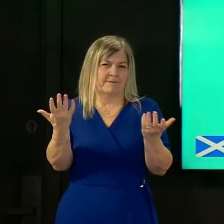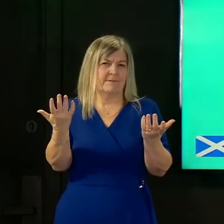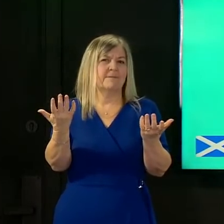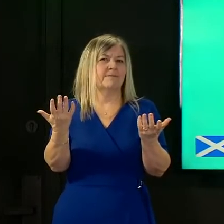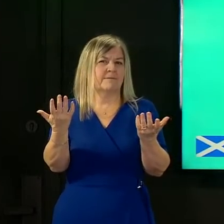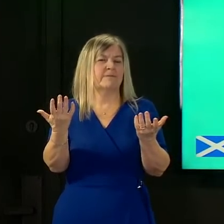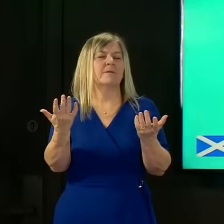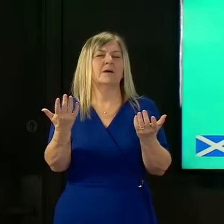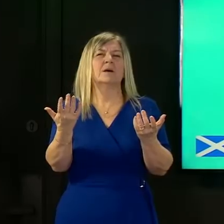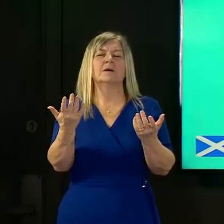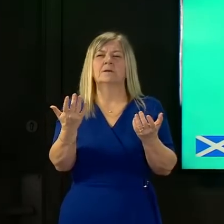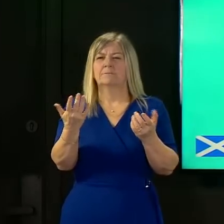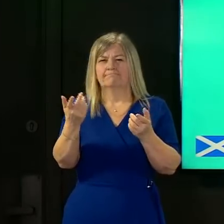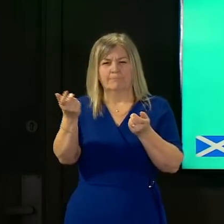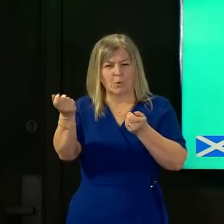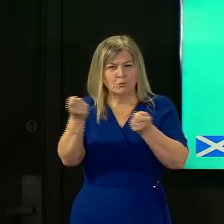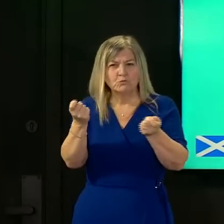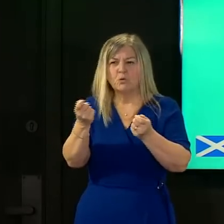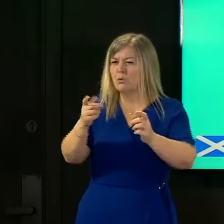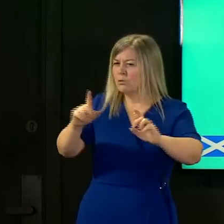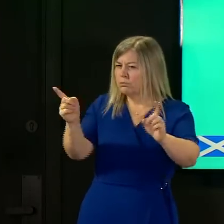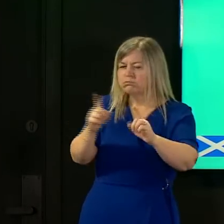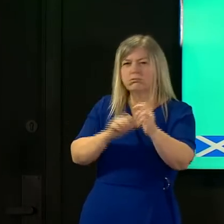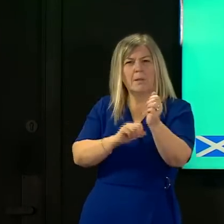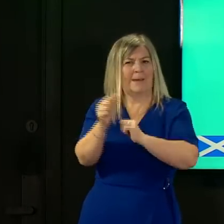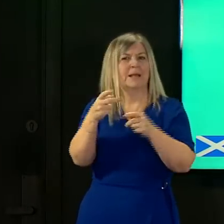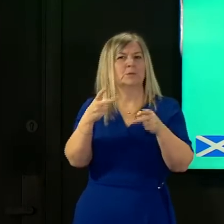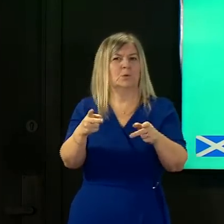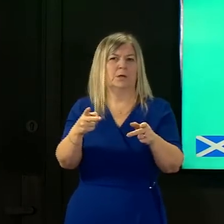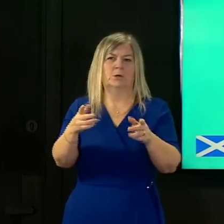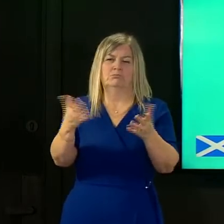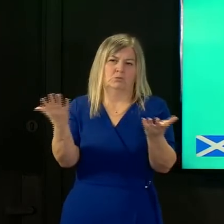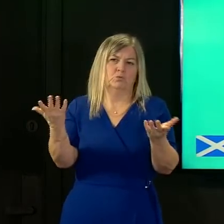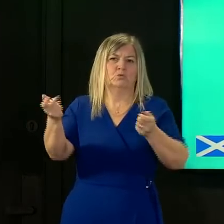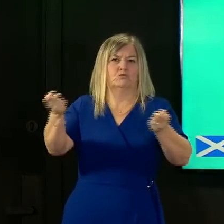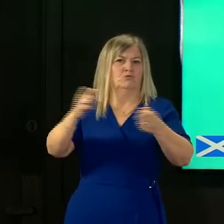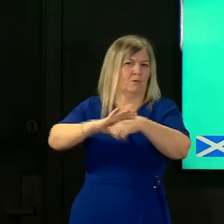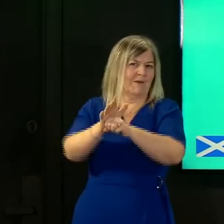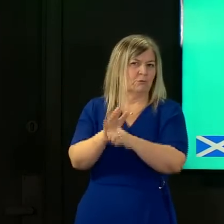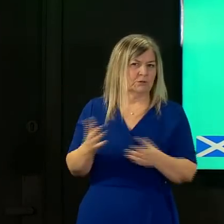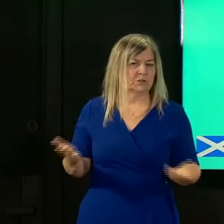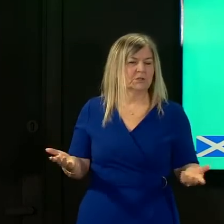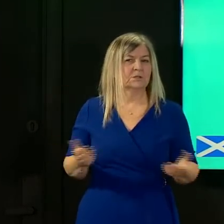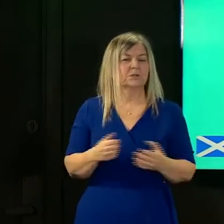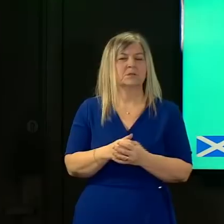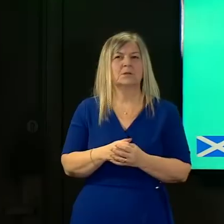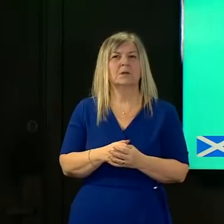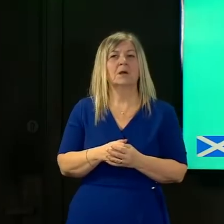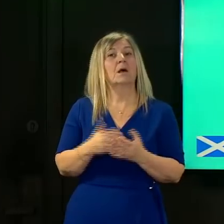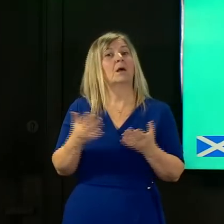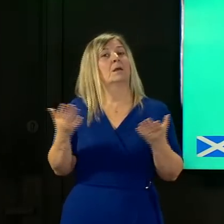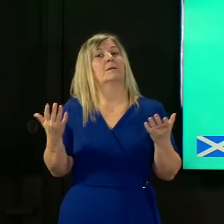place of what needs to be influenced at a national level and at the moment in time and there's been